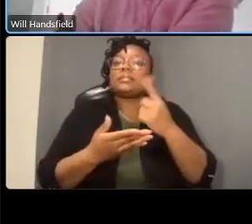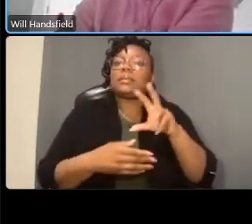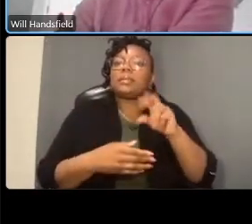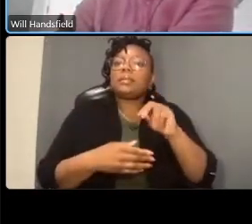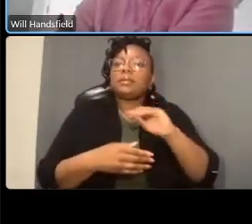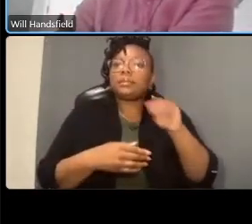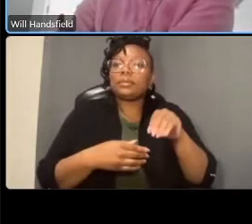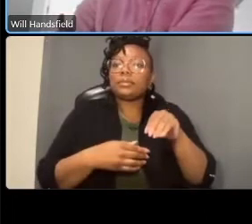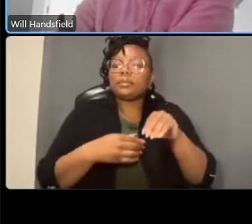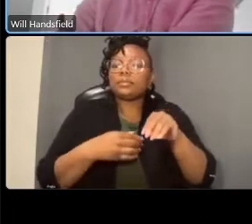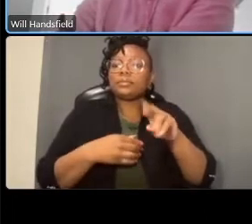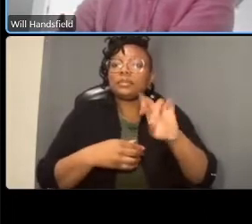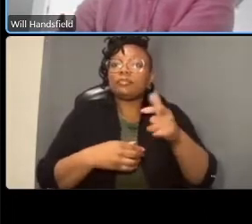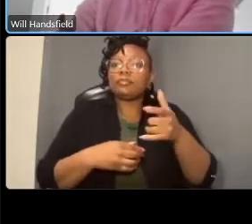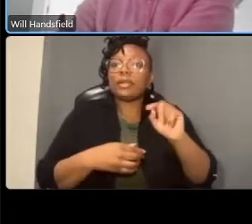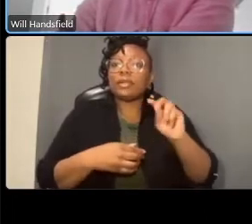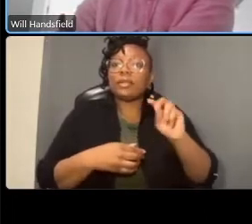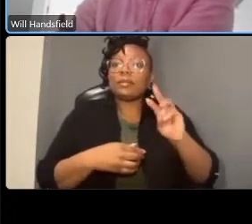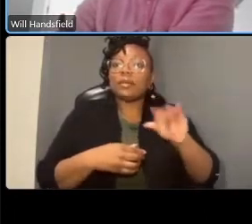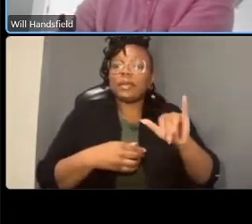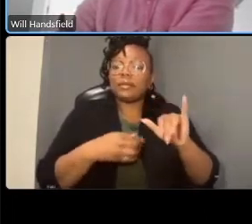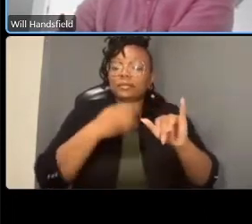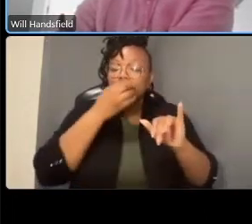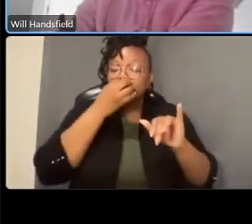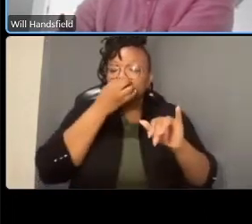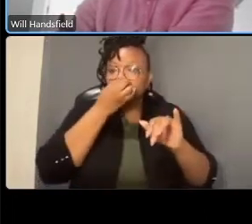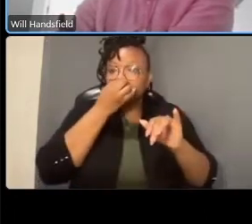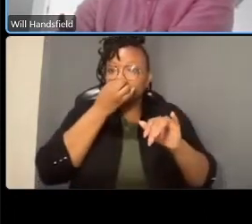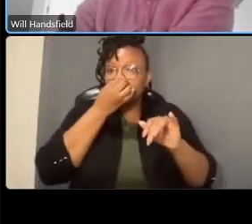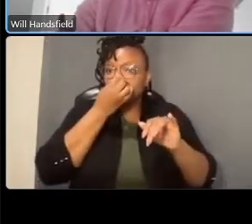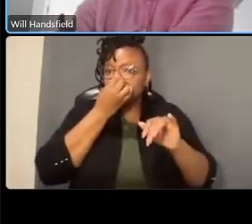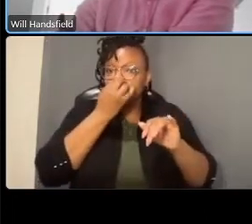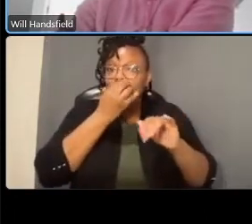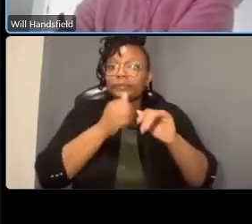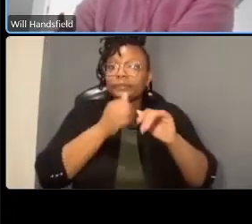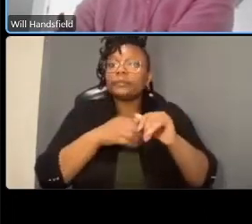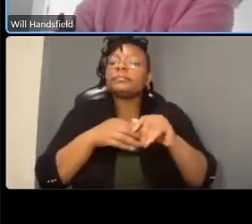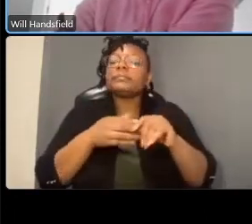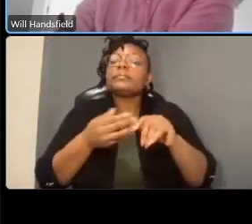of principle arterial corridor like connecticut avenue um our design guidance and the federal